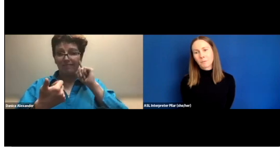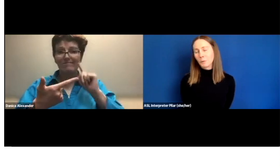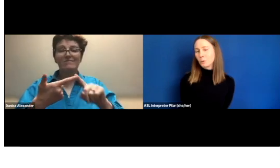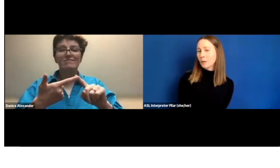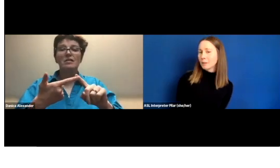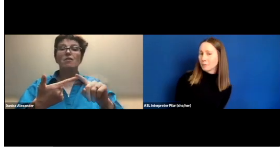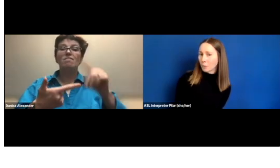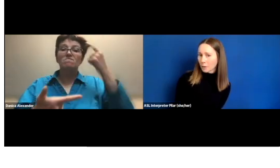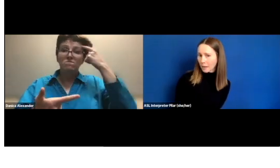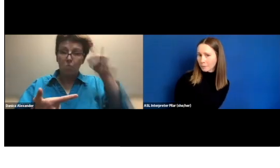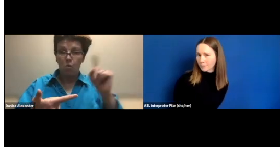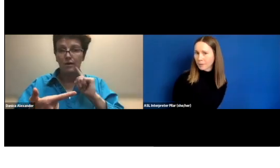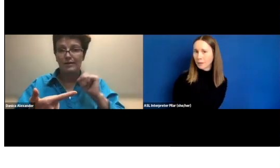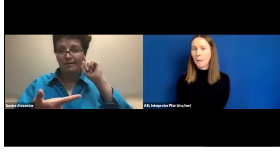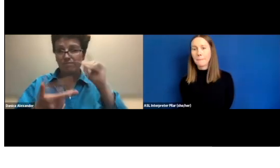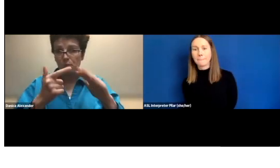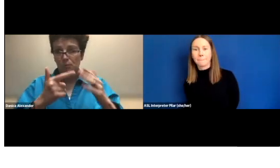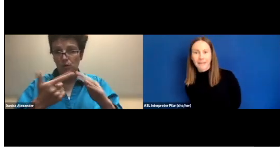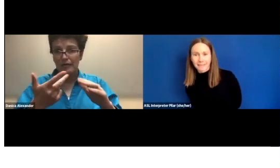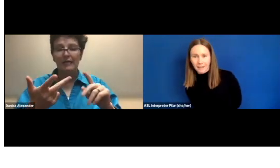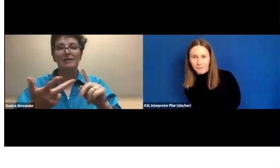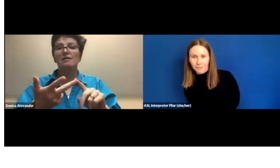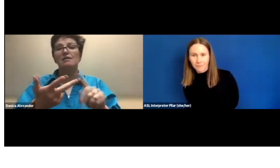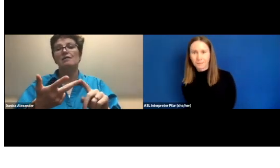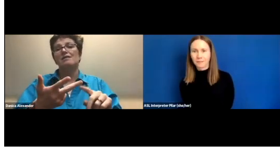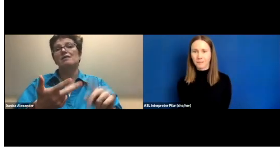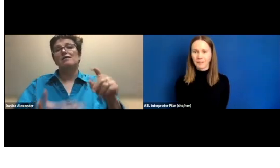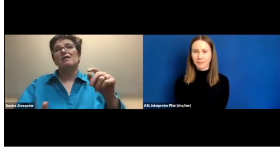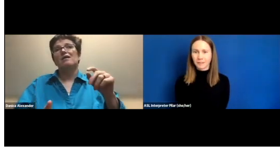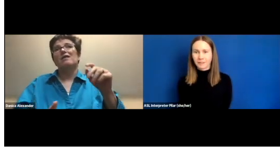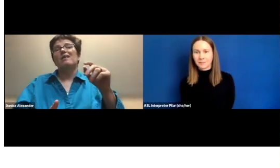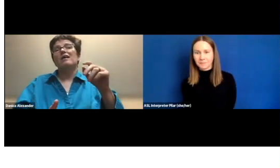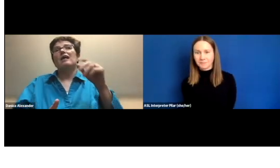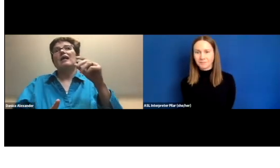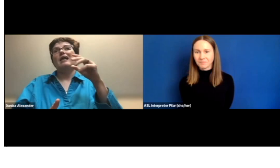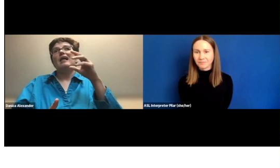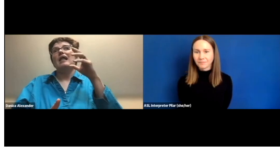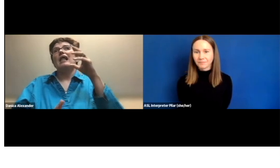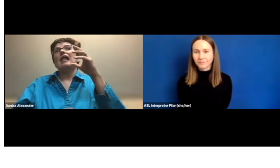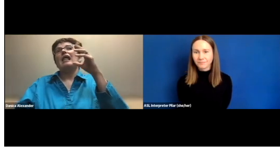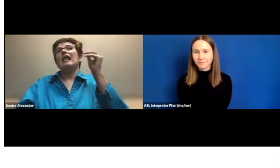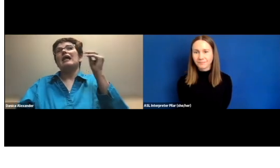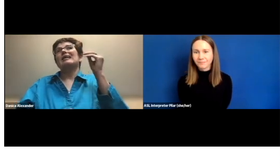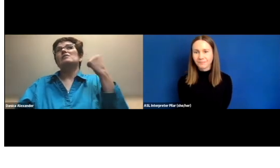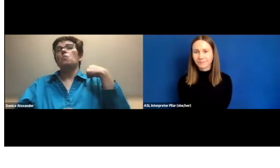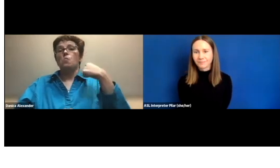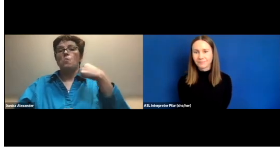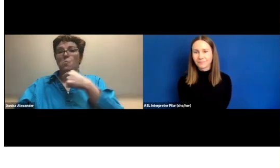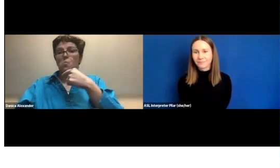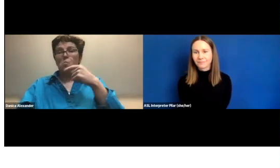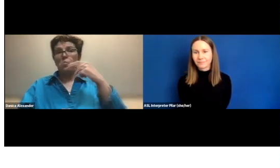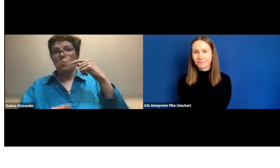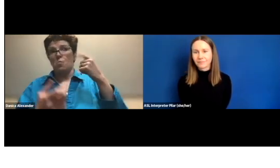So, created for the deaf by the deaf.